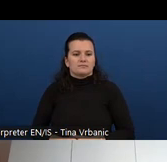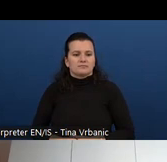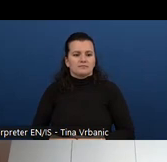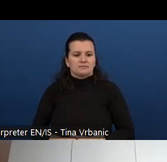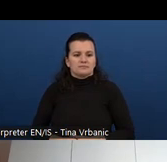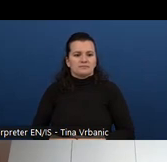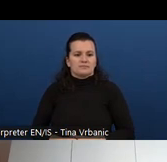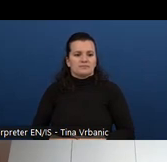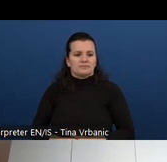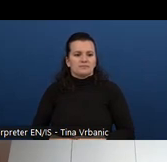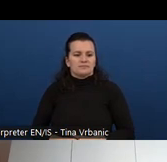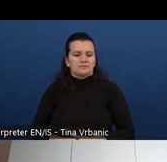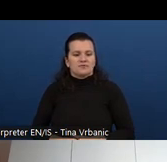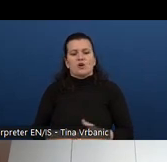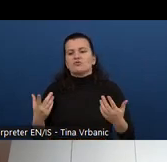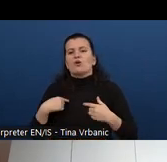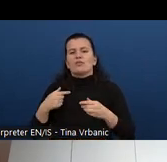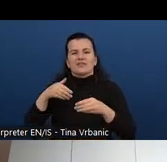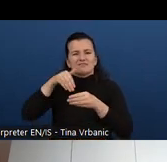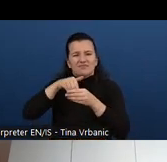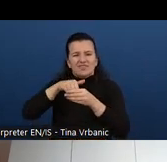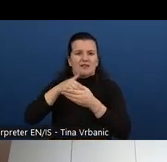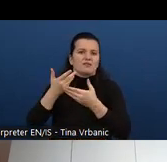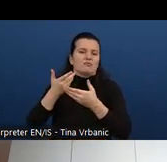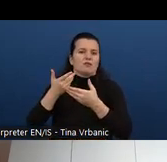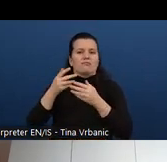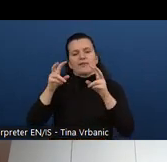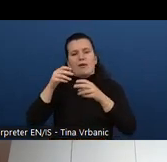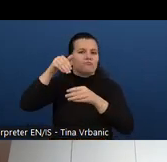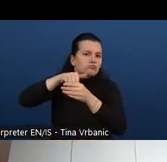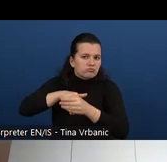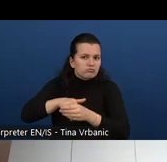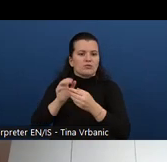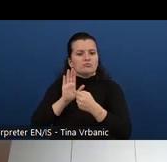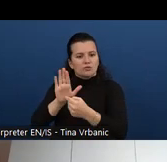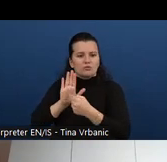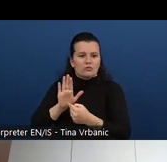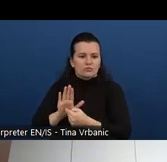iterated throughout. And that's maintained and updated through time.